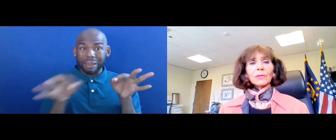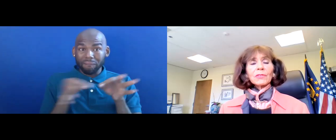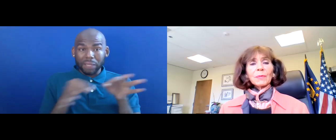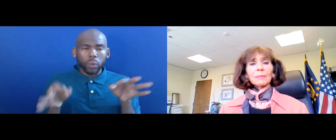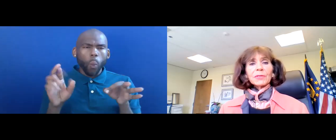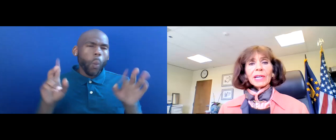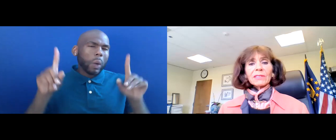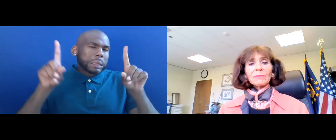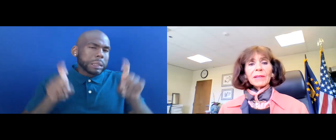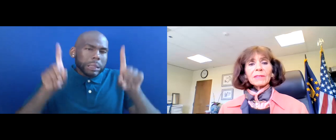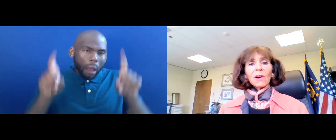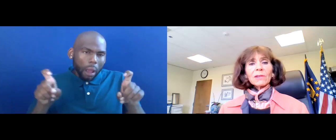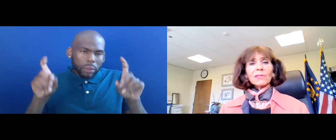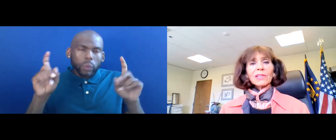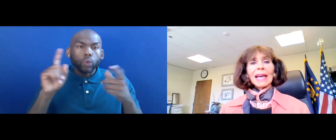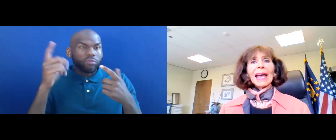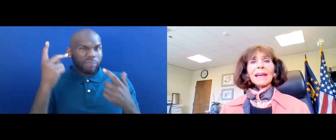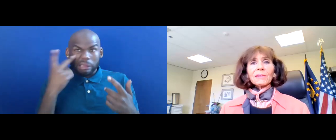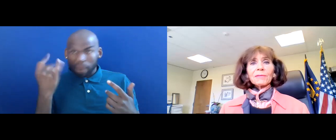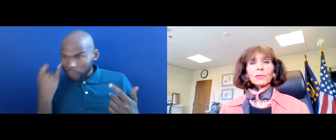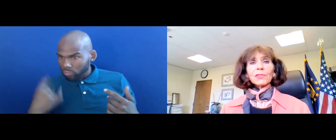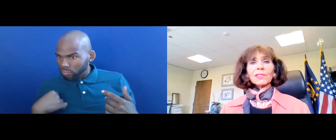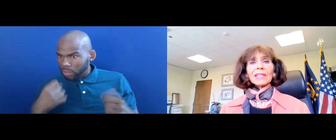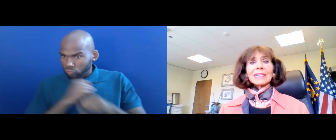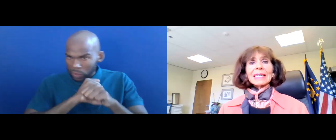ORDER TO BE PROTECTED BY THE LAWS, AND THE FIRST IS AN